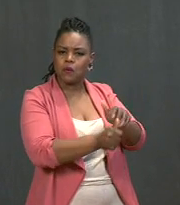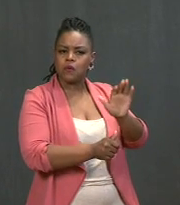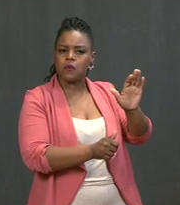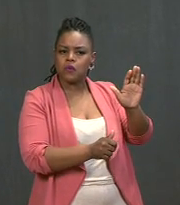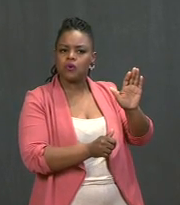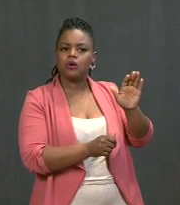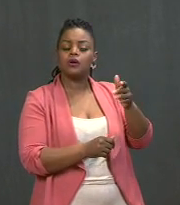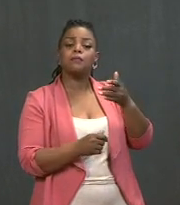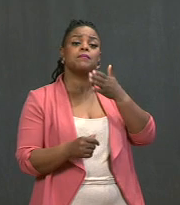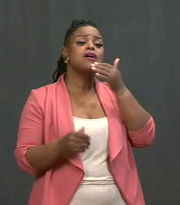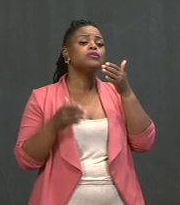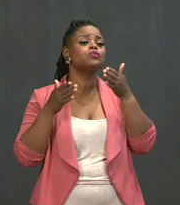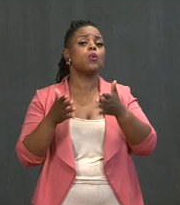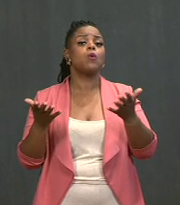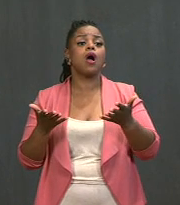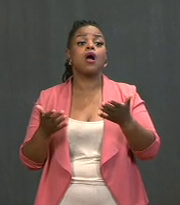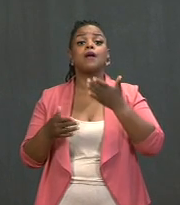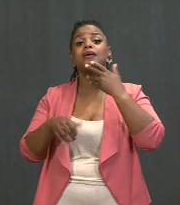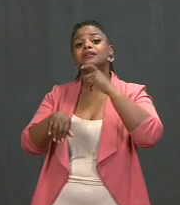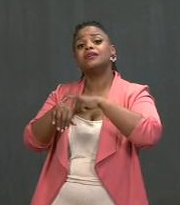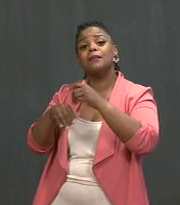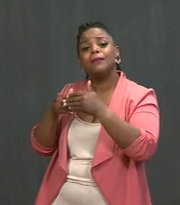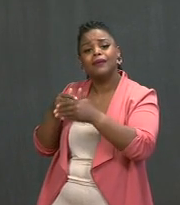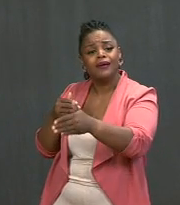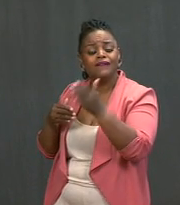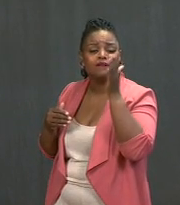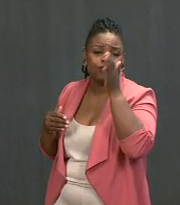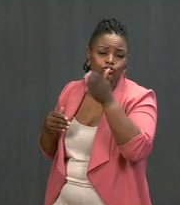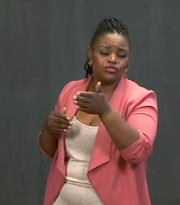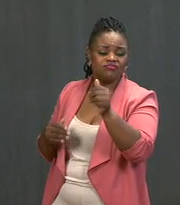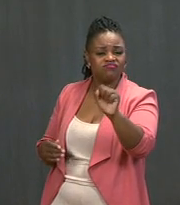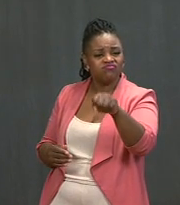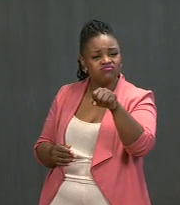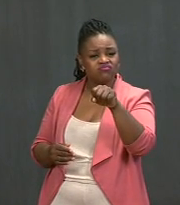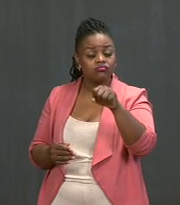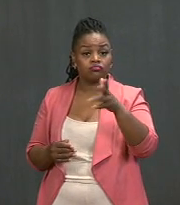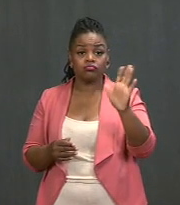Think about it this way: Better times are ahead. And as I've said before, we can have a safe, happy